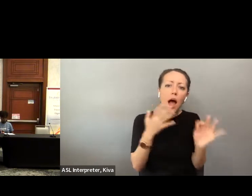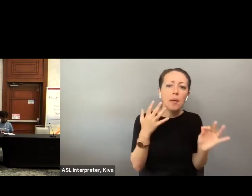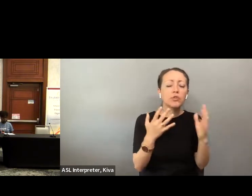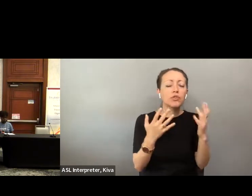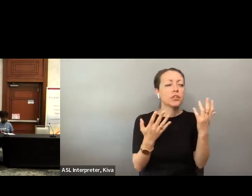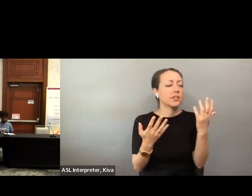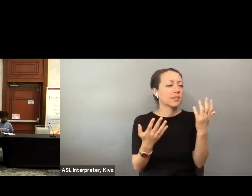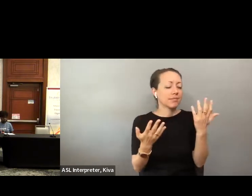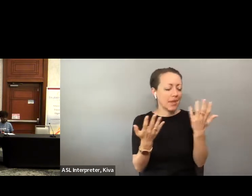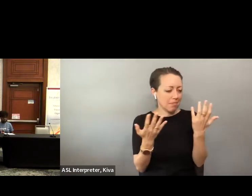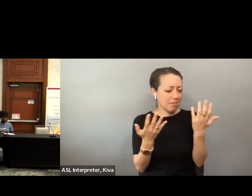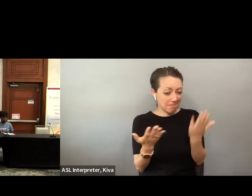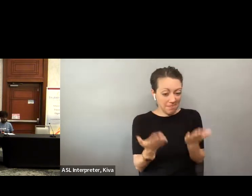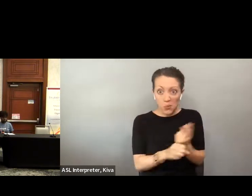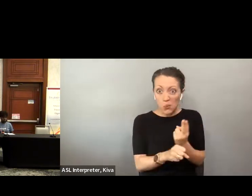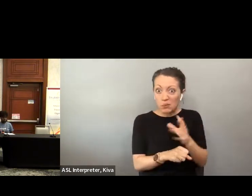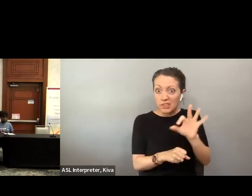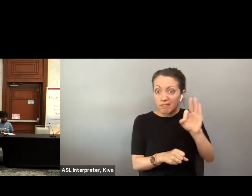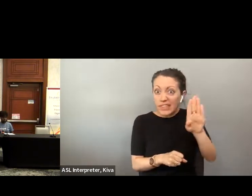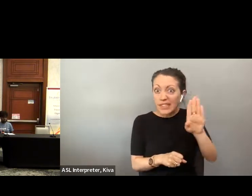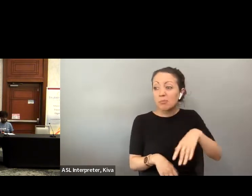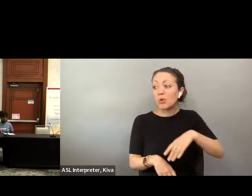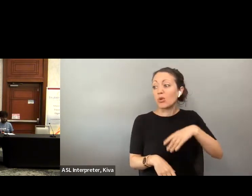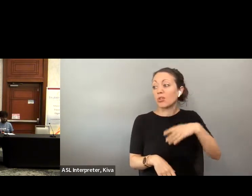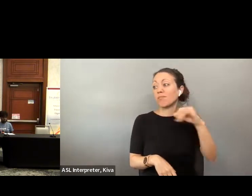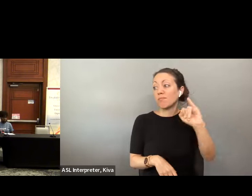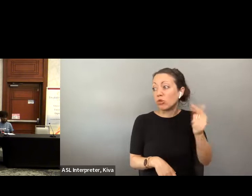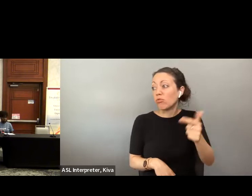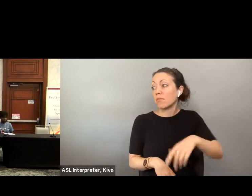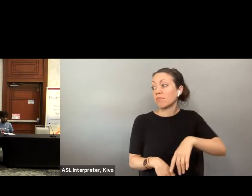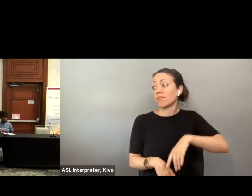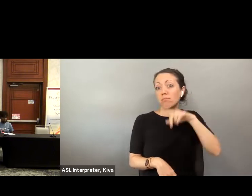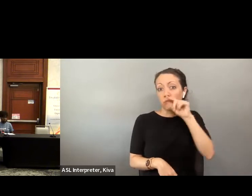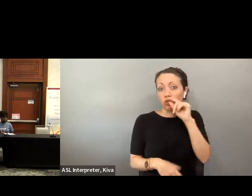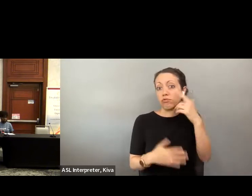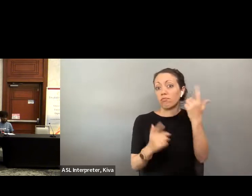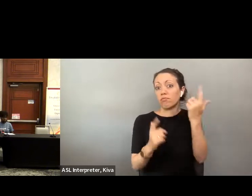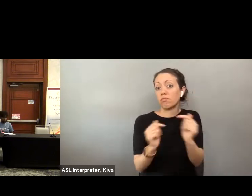Even if it's you know the I don't know Facebook or social media. even if it is, you know, via, I don't know, Facebook